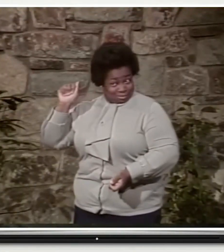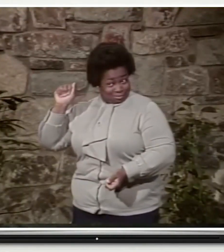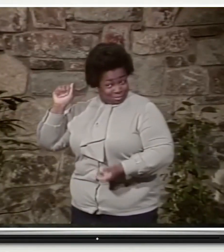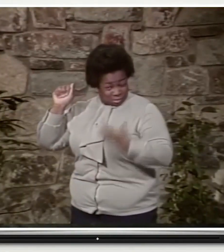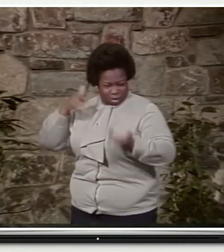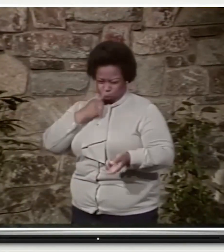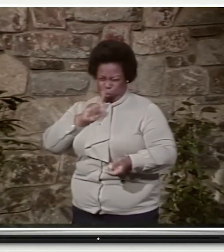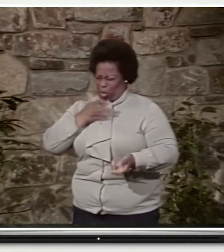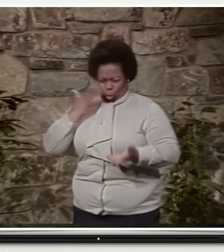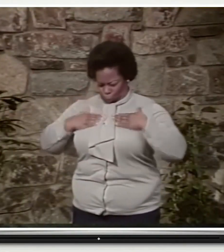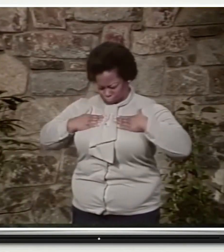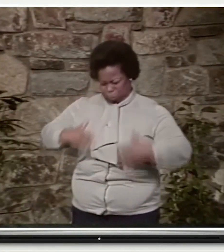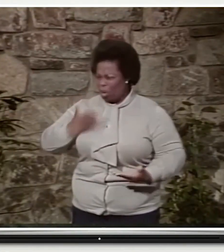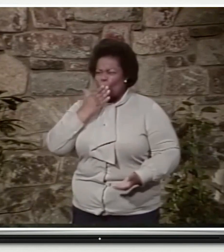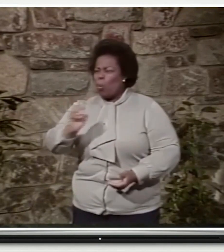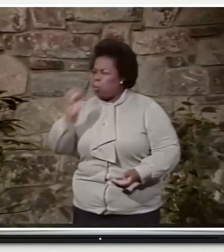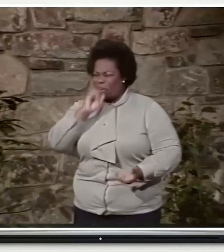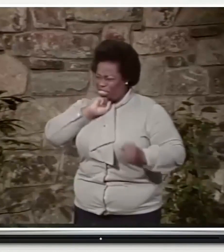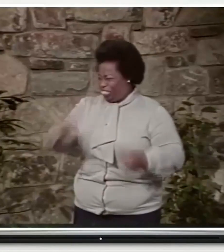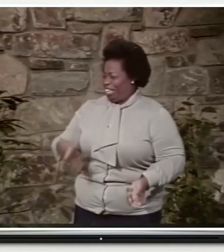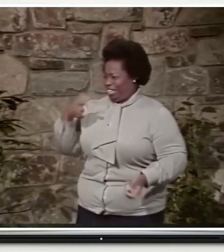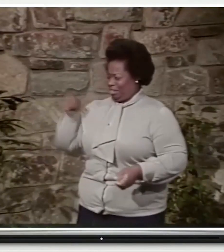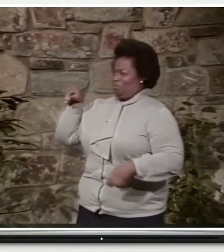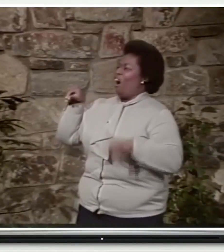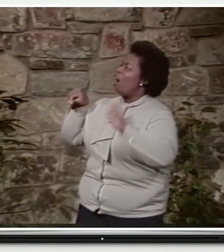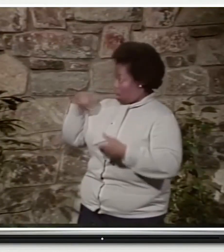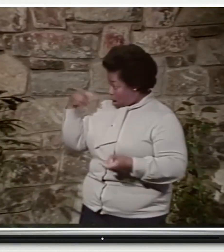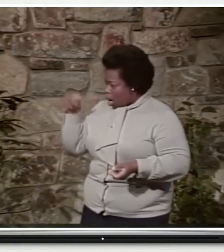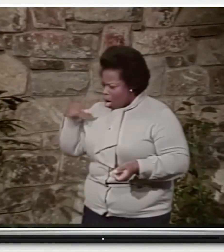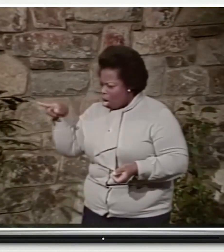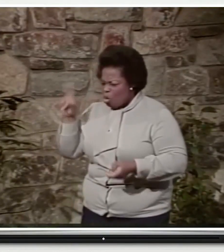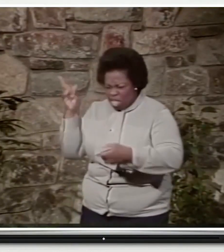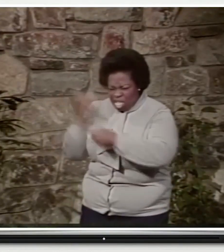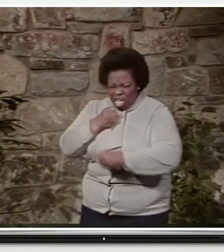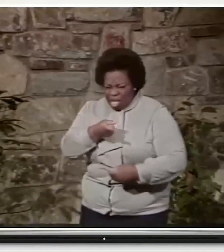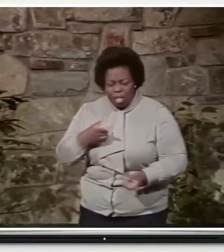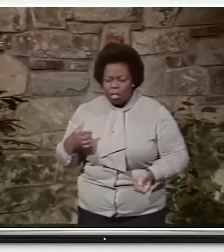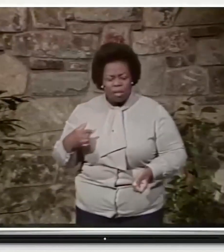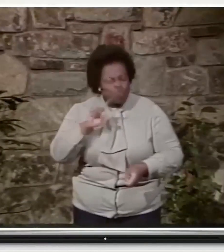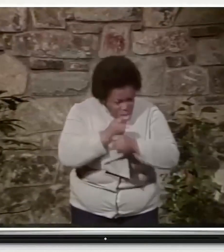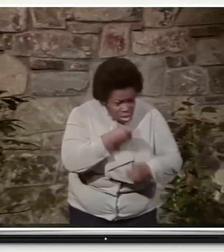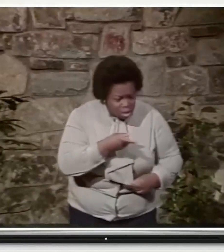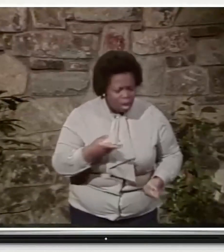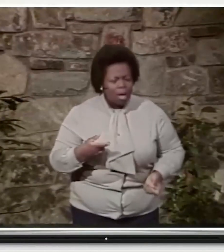And she pulls out a bra. But she really wasn't developed at all. And I'm thinking, OK. I said, where'd you get that?